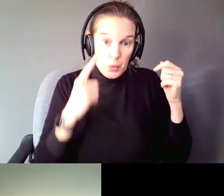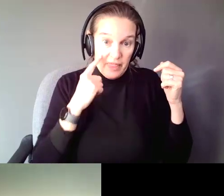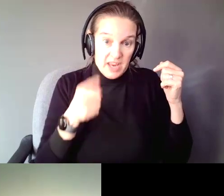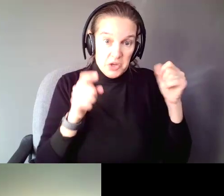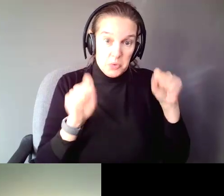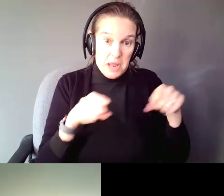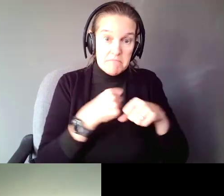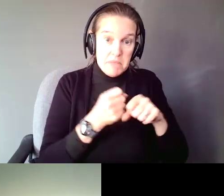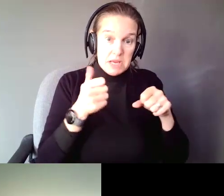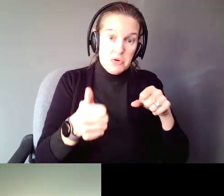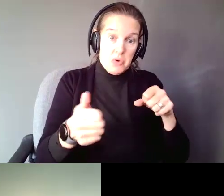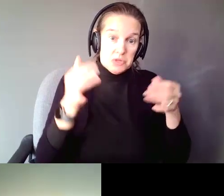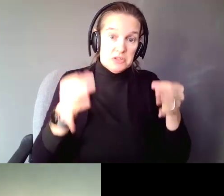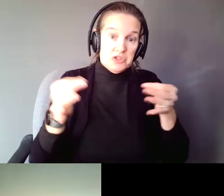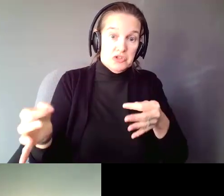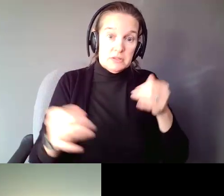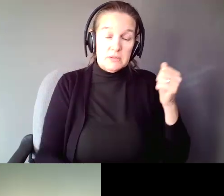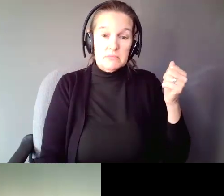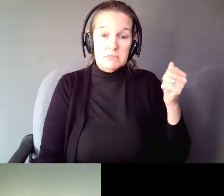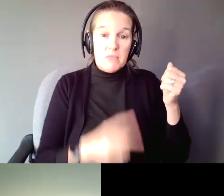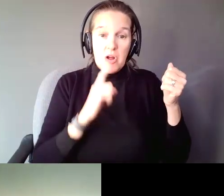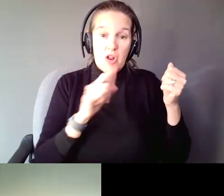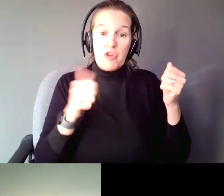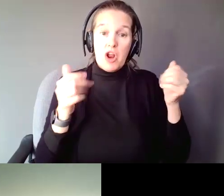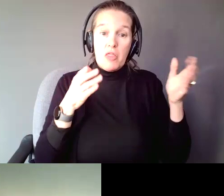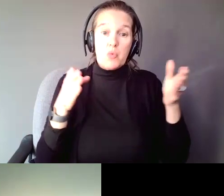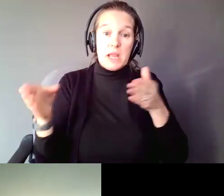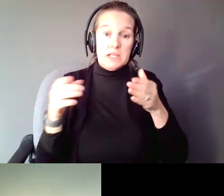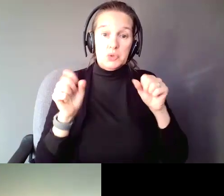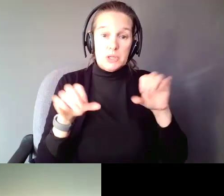Are there ways in your life you can have that done? Are there ways you can work